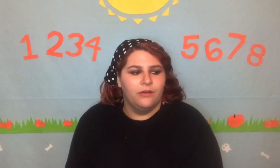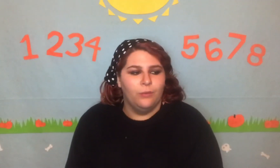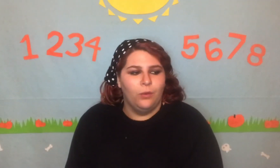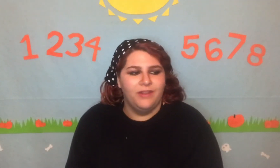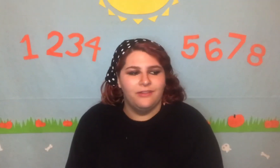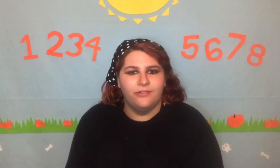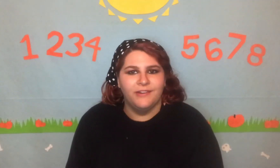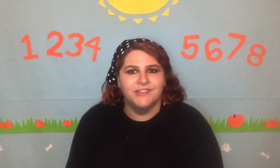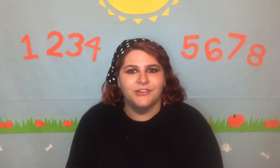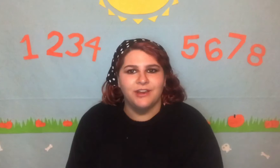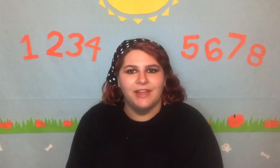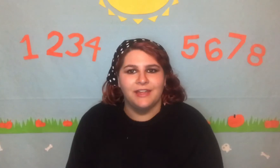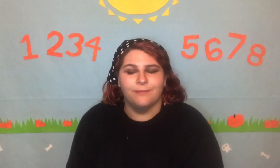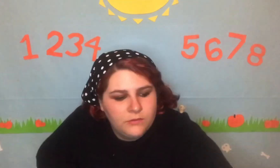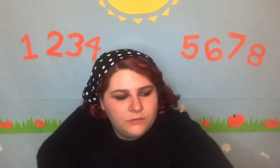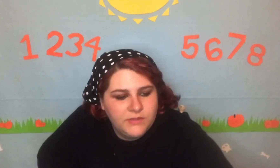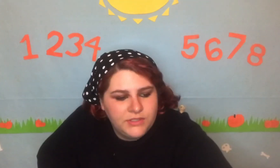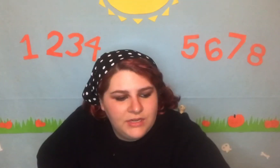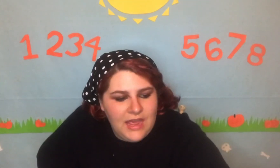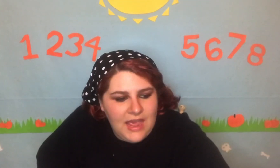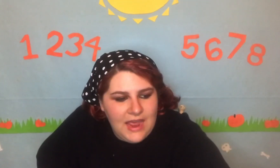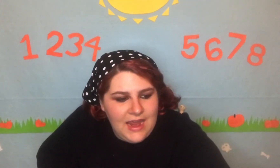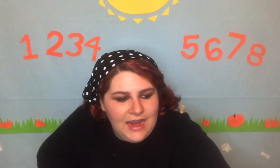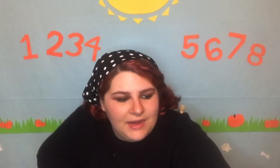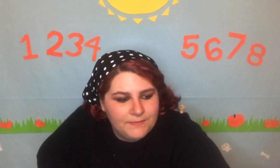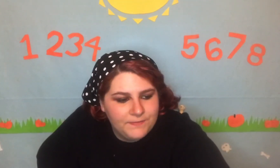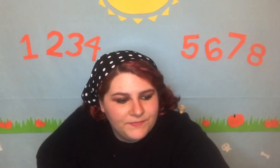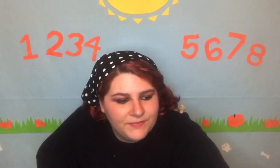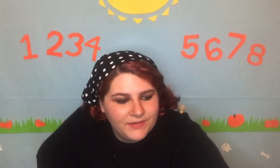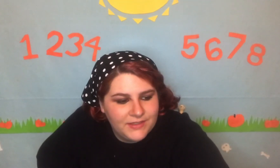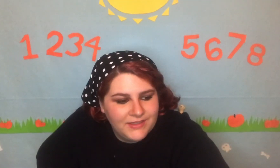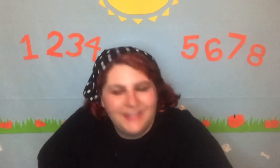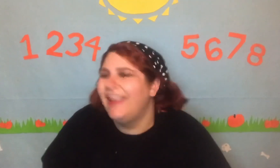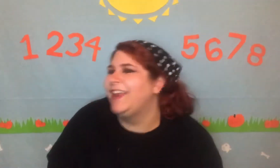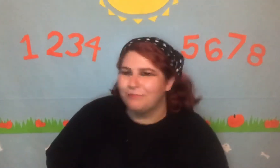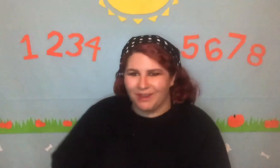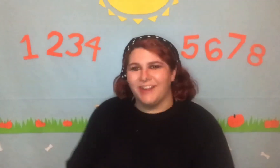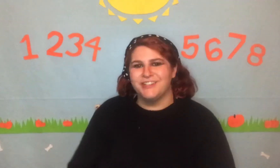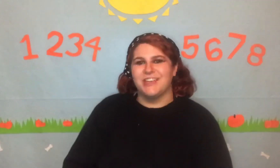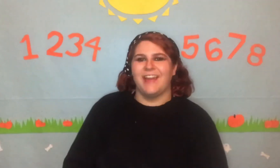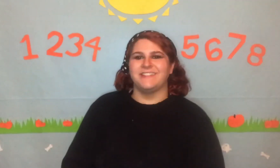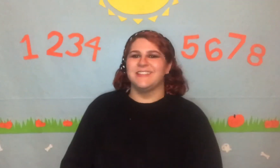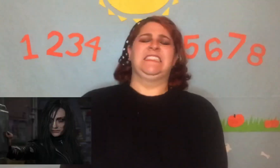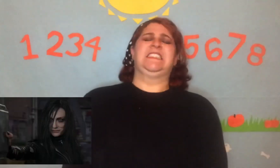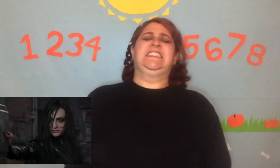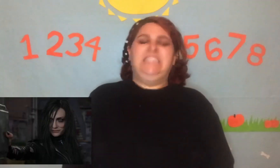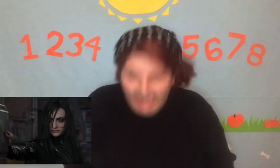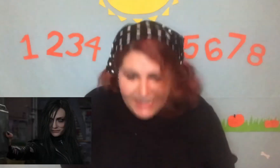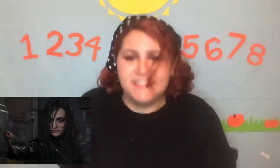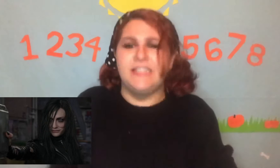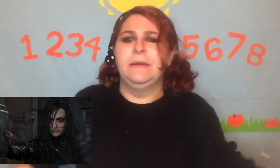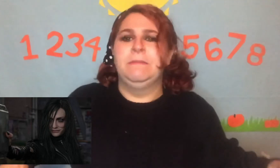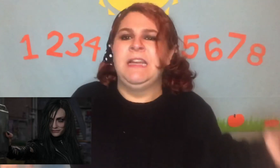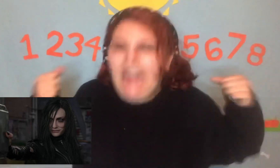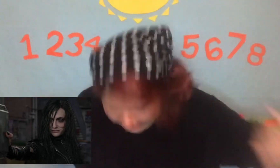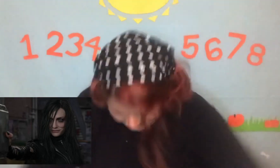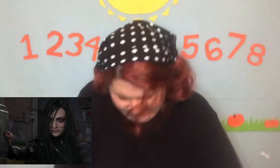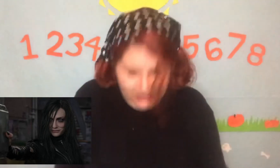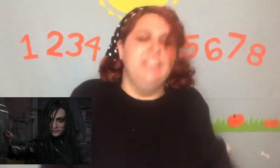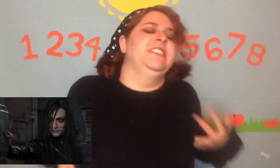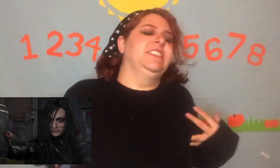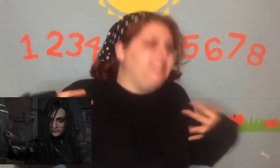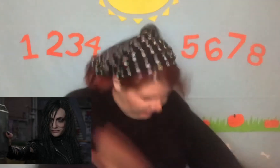What the f*ck is her name? What's her name? Cate Blanchett. Cate Blanchett!